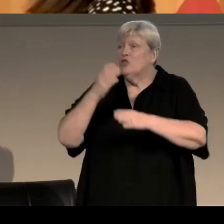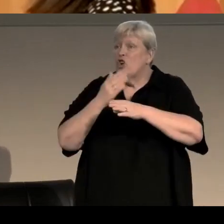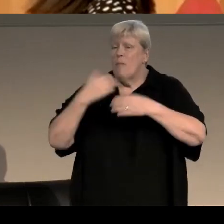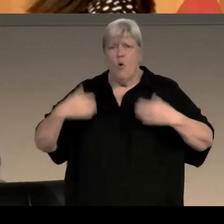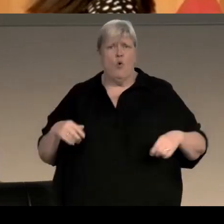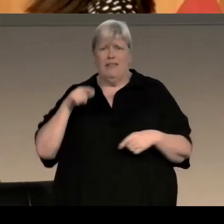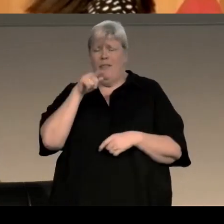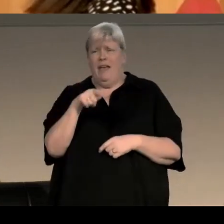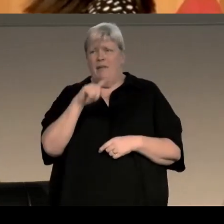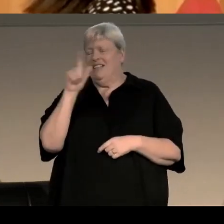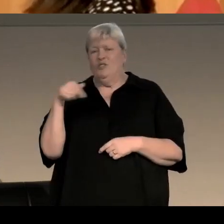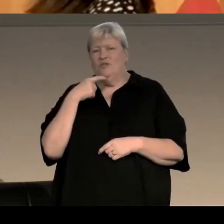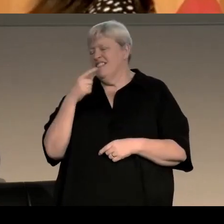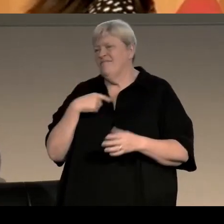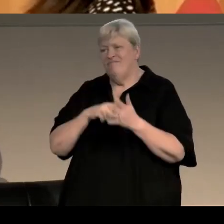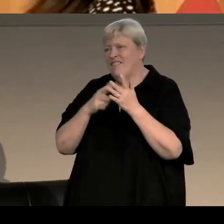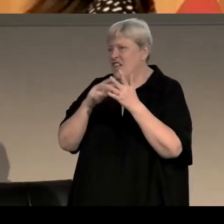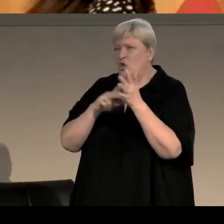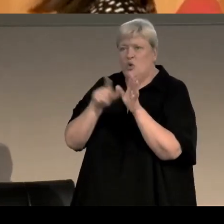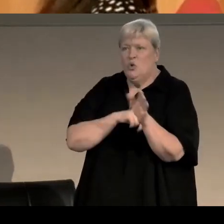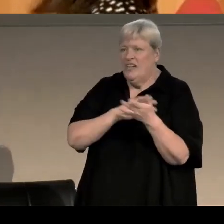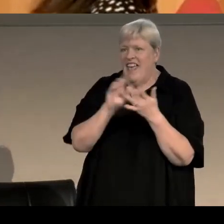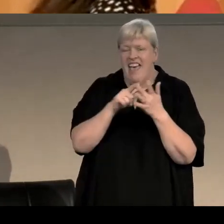squeeze Tony Hill's feet into Karen Pirie's shoes for example,